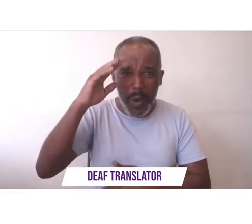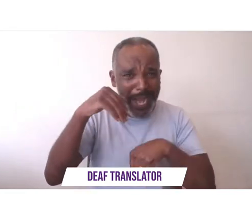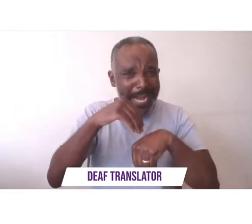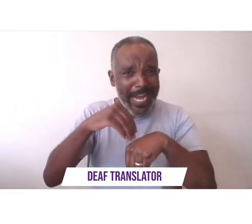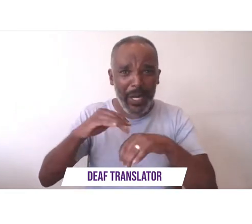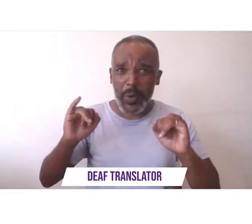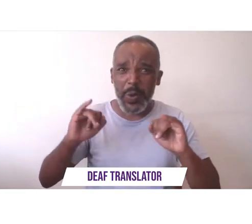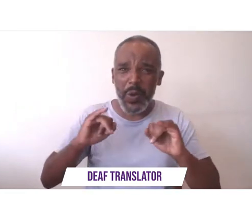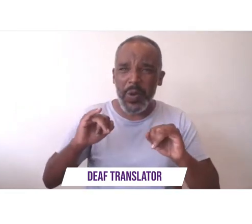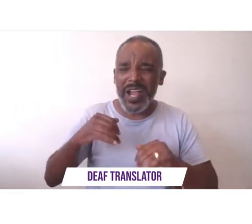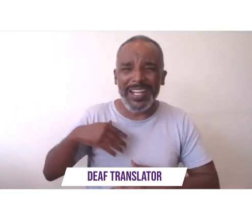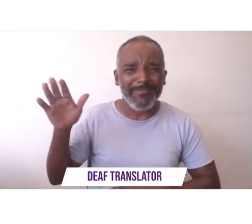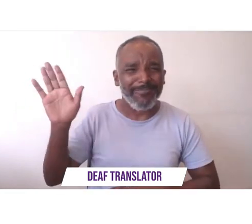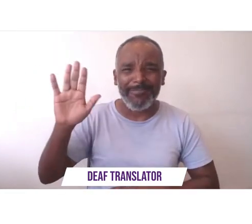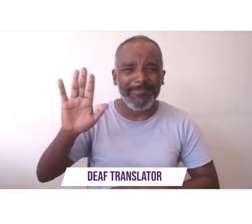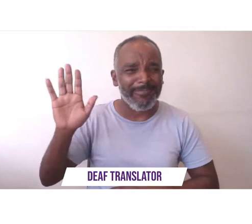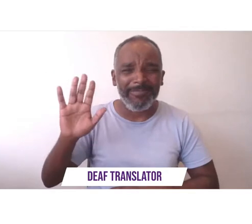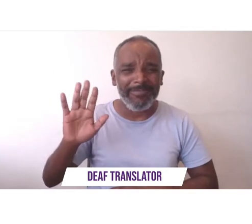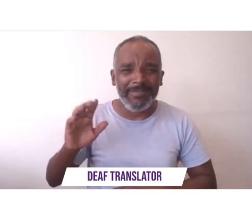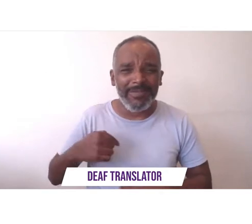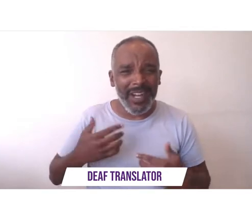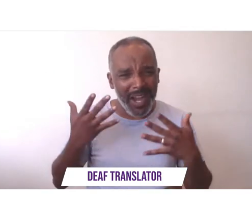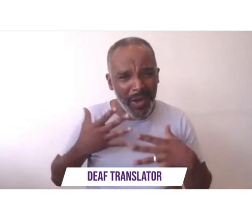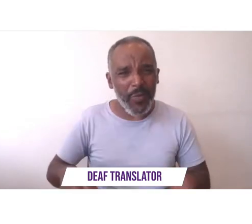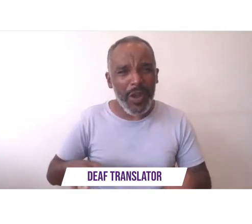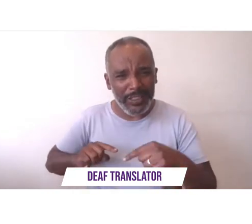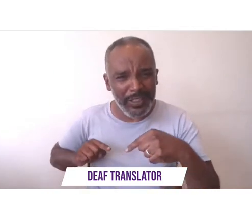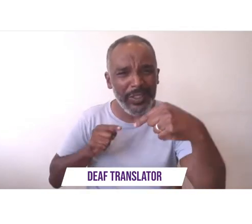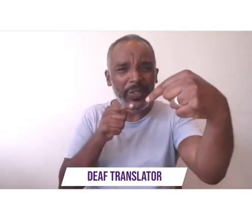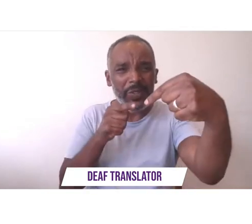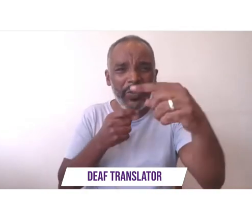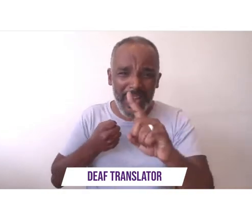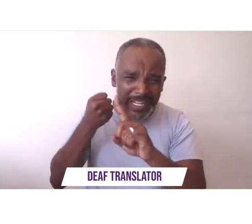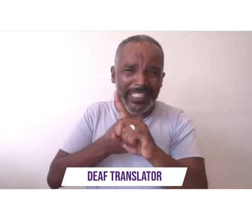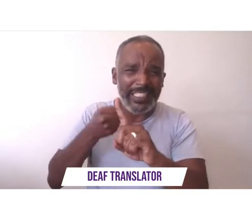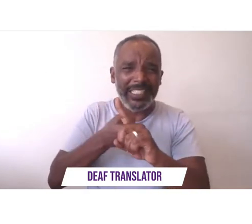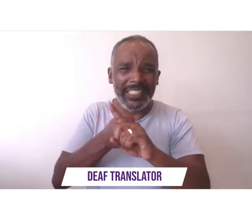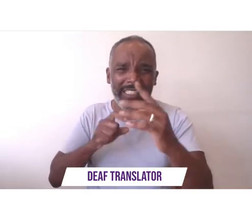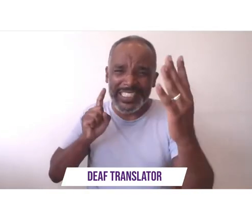is worth the consequences like standing too close to the sun at least for a moment